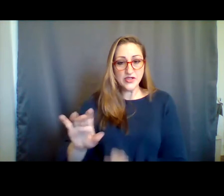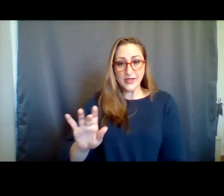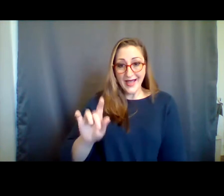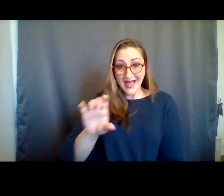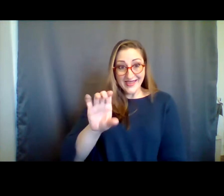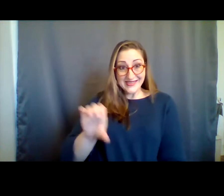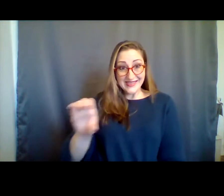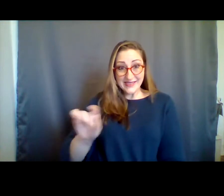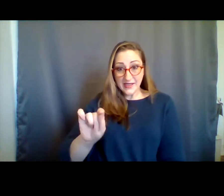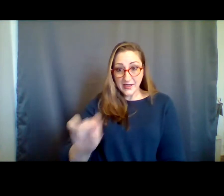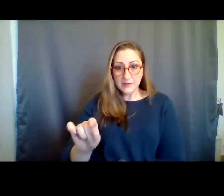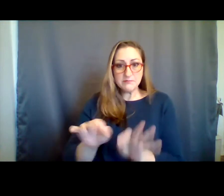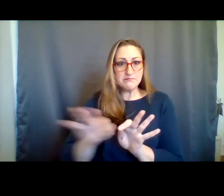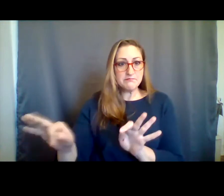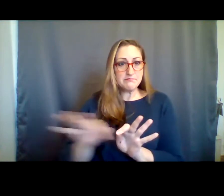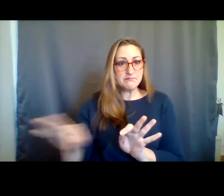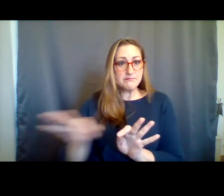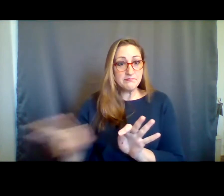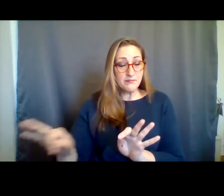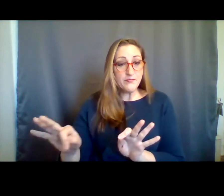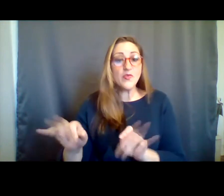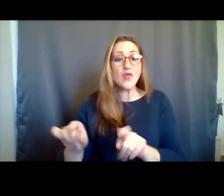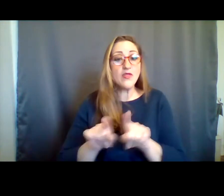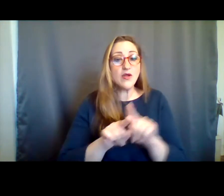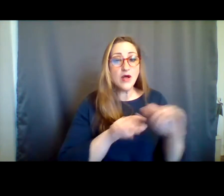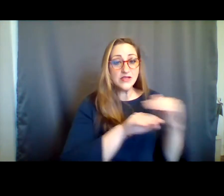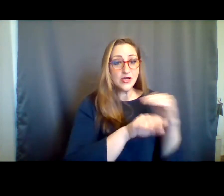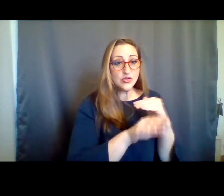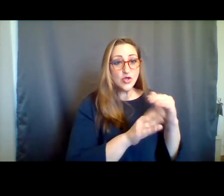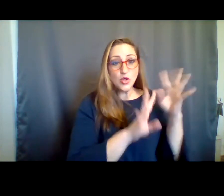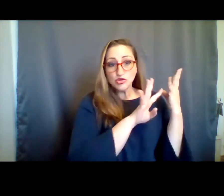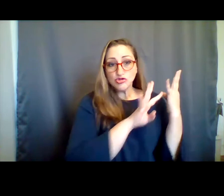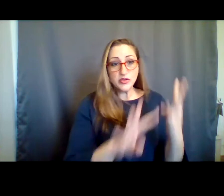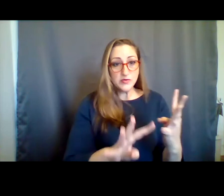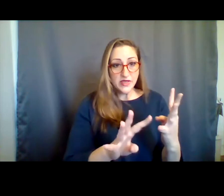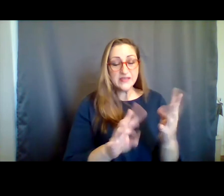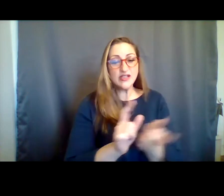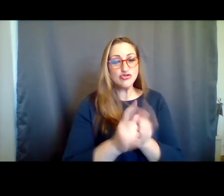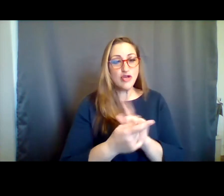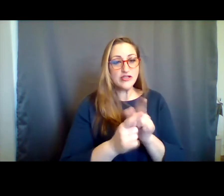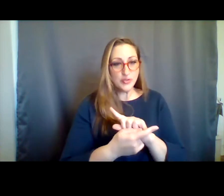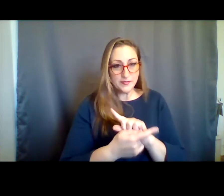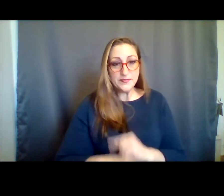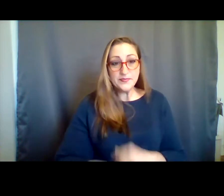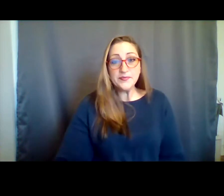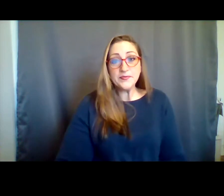screen to view captions and we'll drop a link in the chat to access the StreamText transcript.